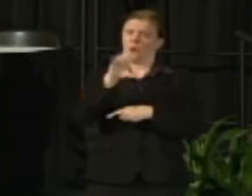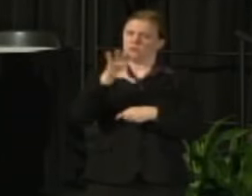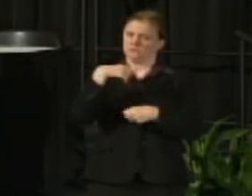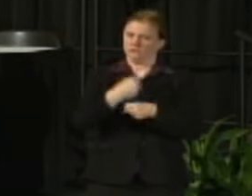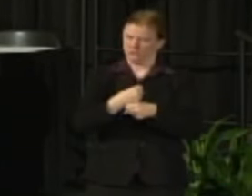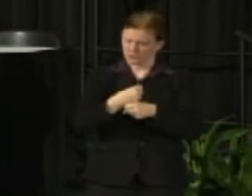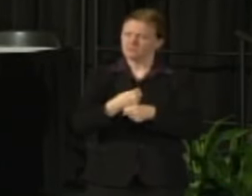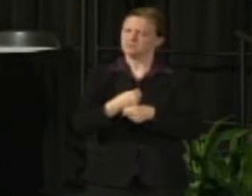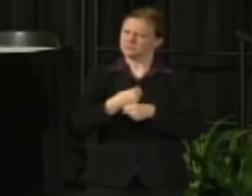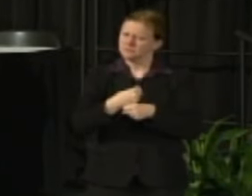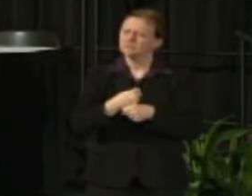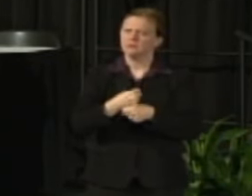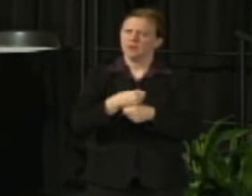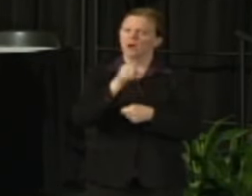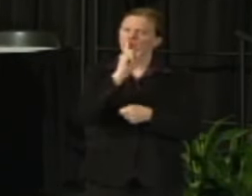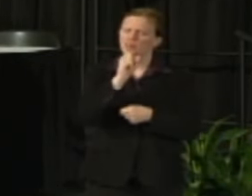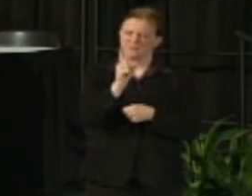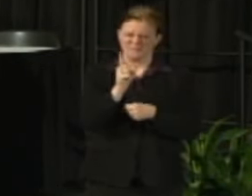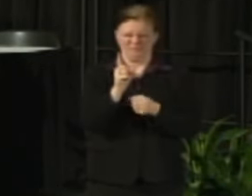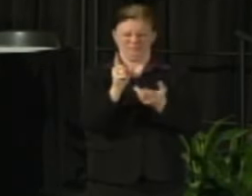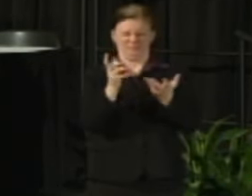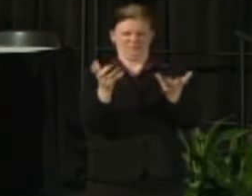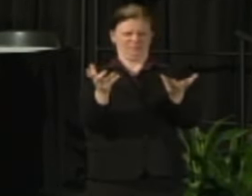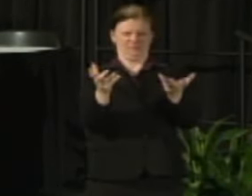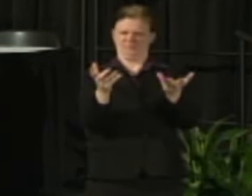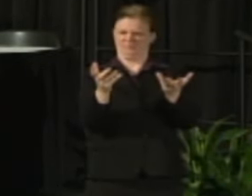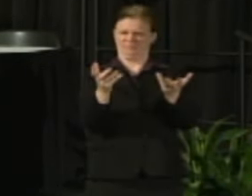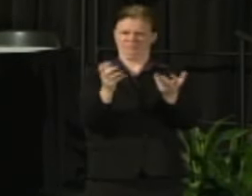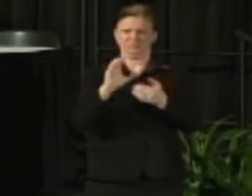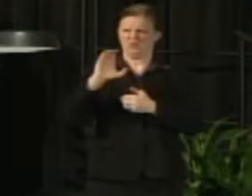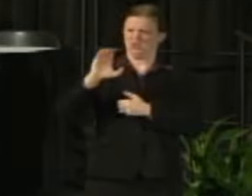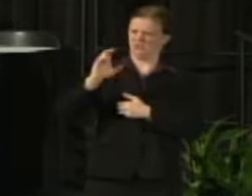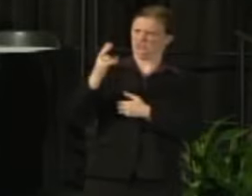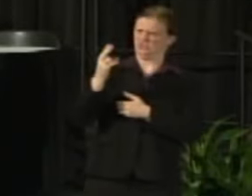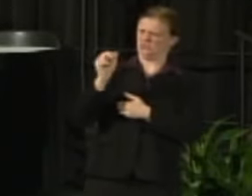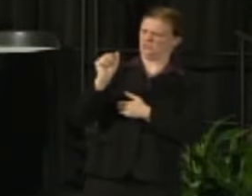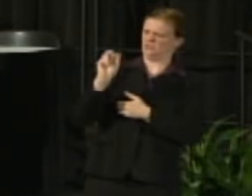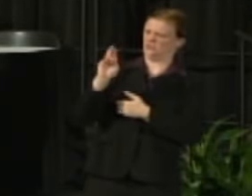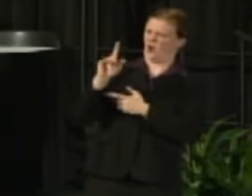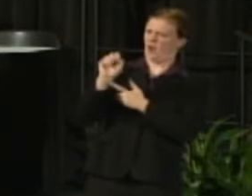to really look at something that originally Charles Van Hise the UW System President